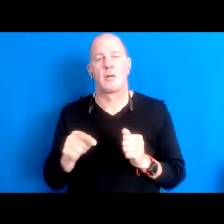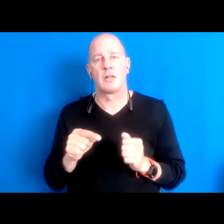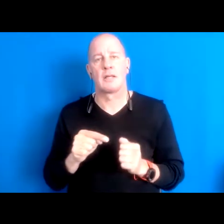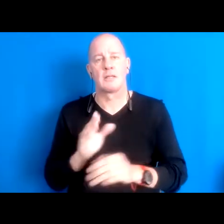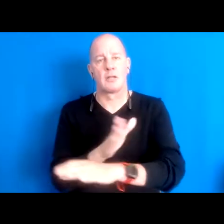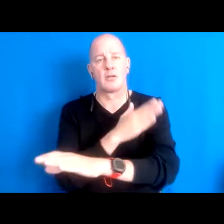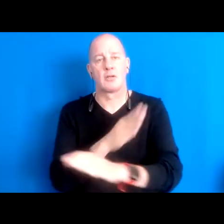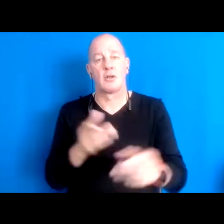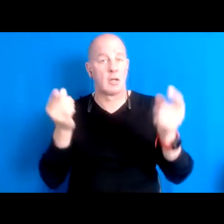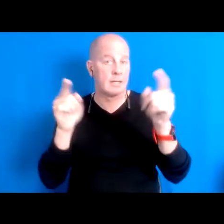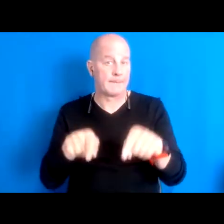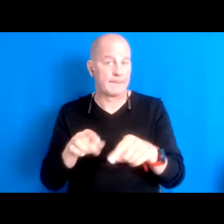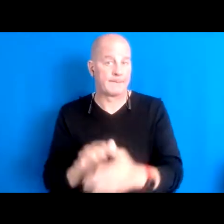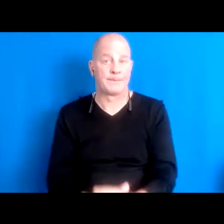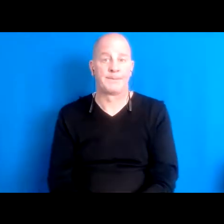16:09:33 My.